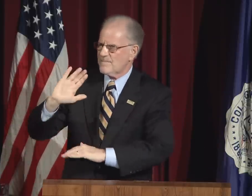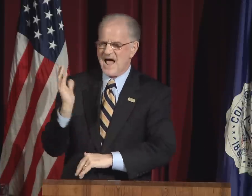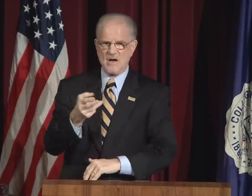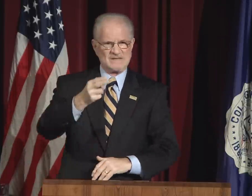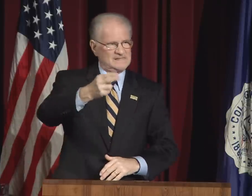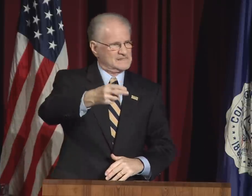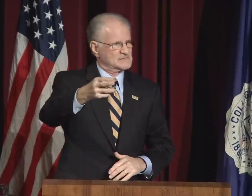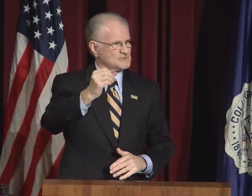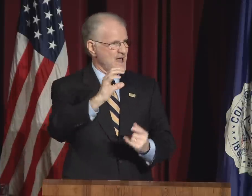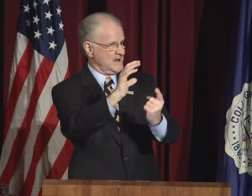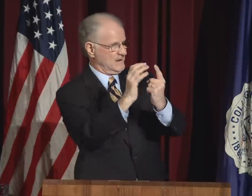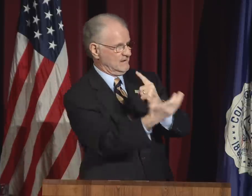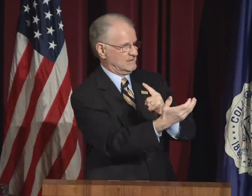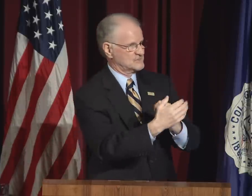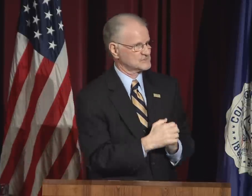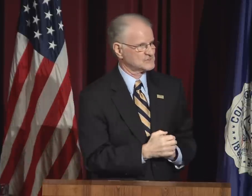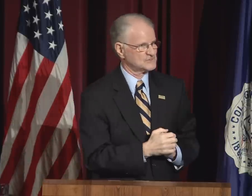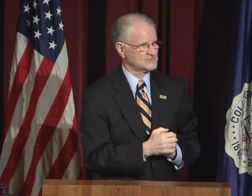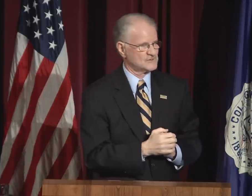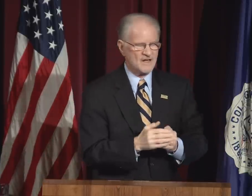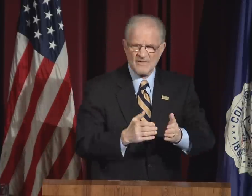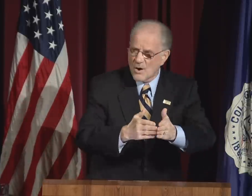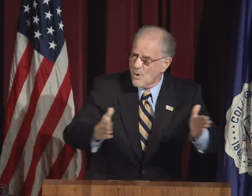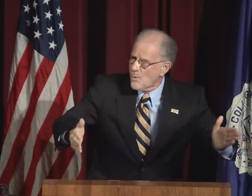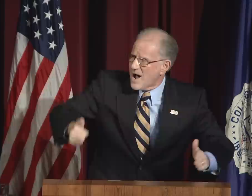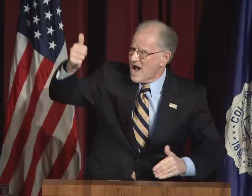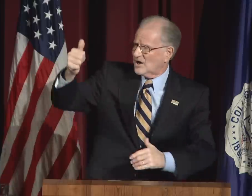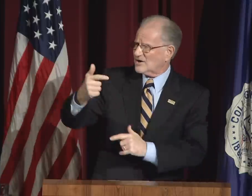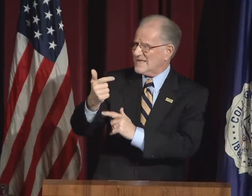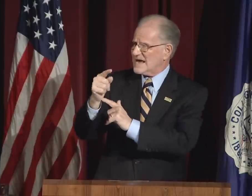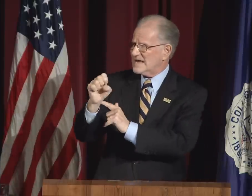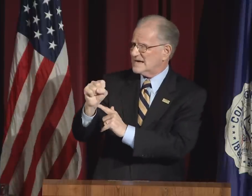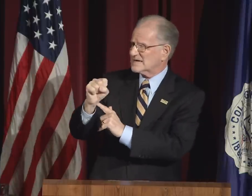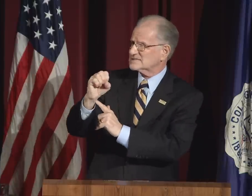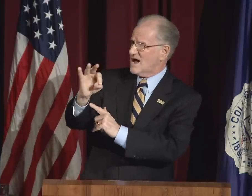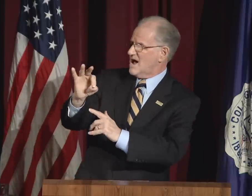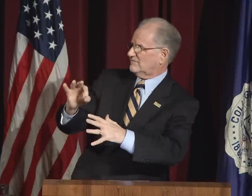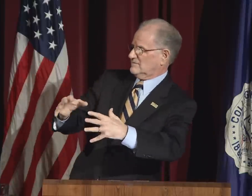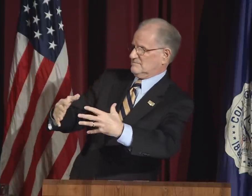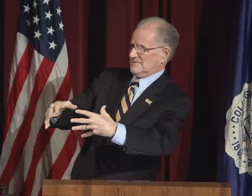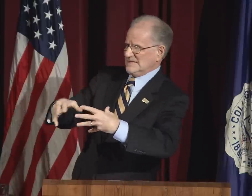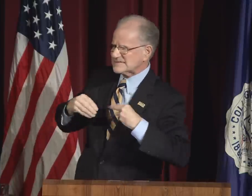We have fought to develop our history and culture.